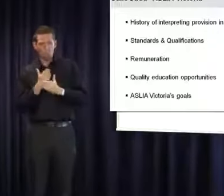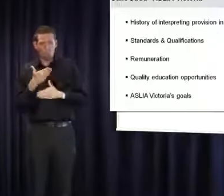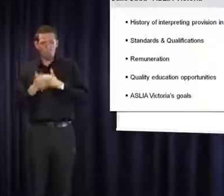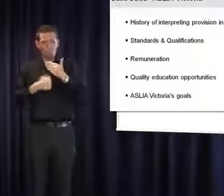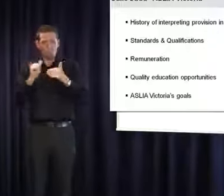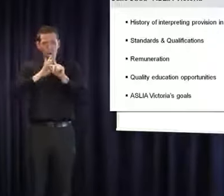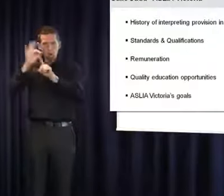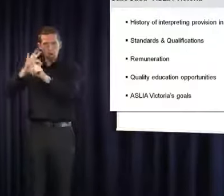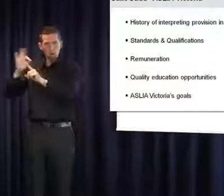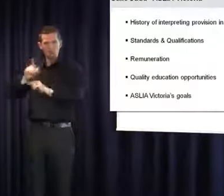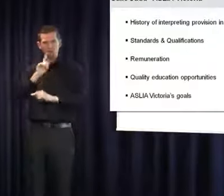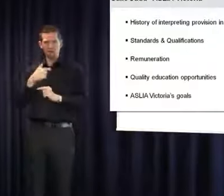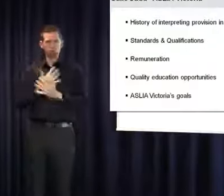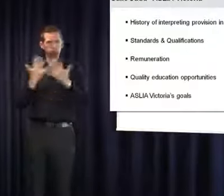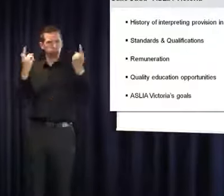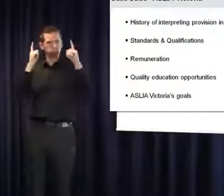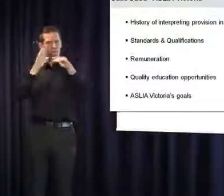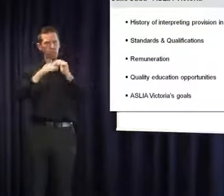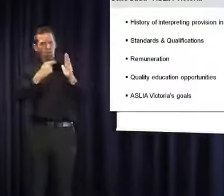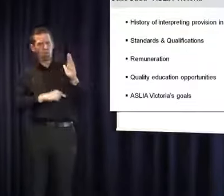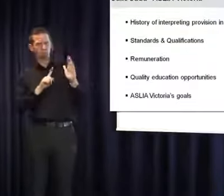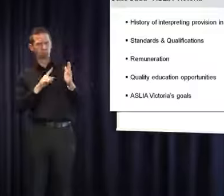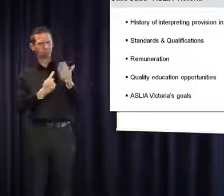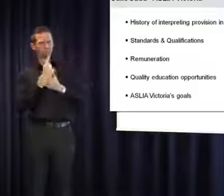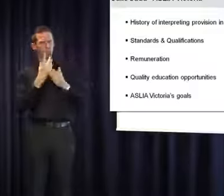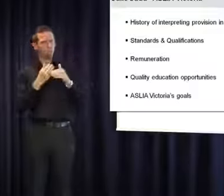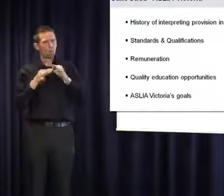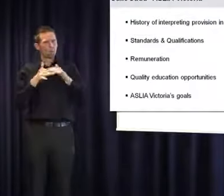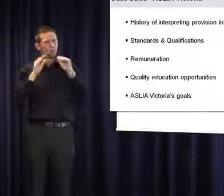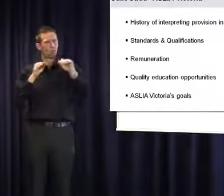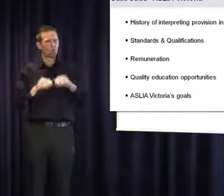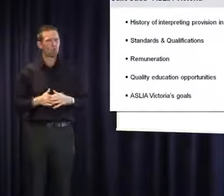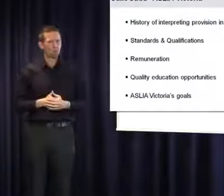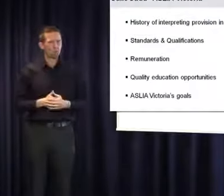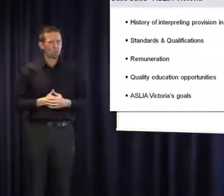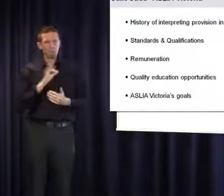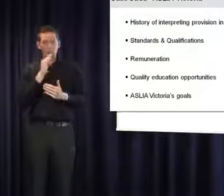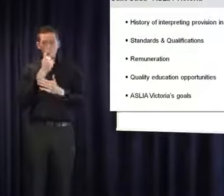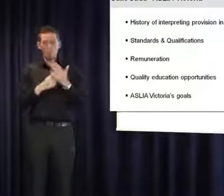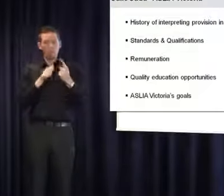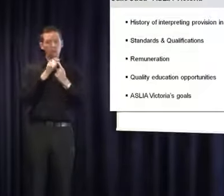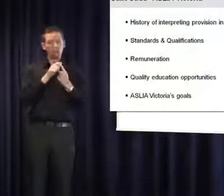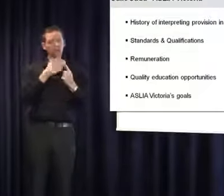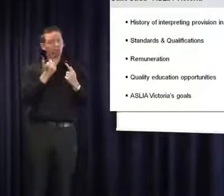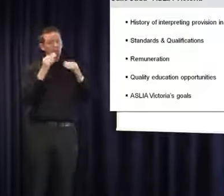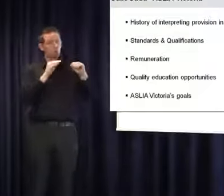as an immediate concern, along with the provision of interpreters, which is often denied, and